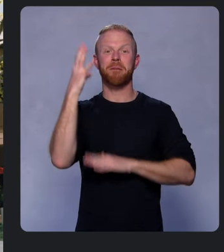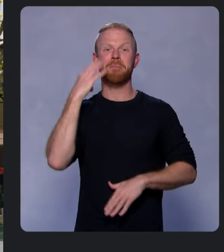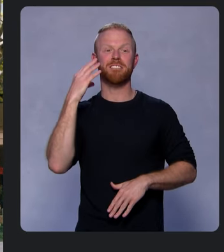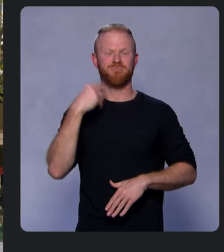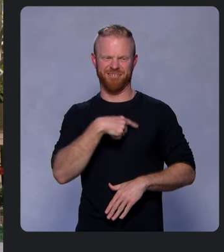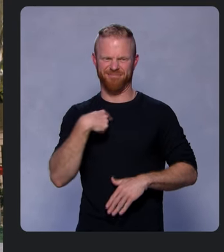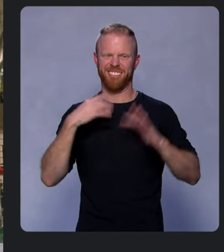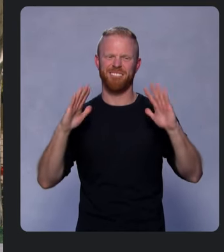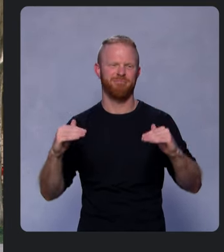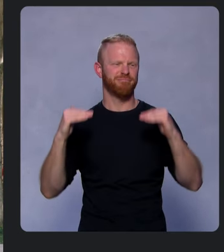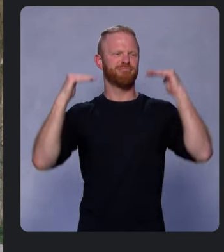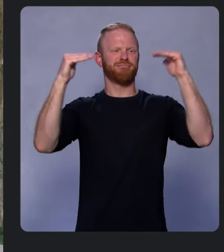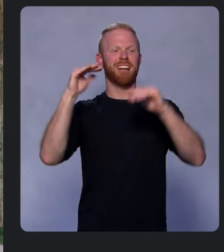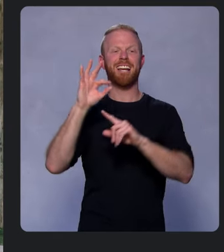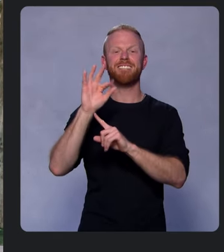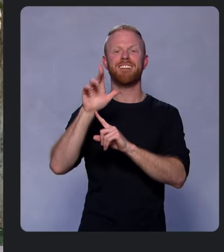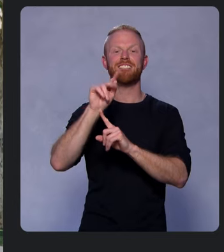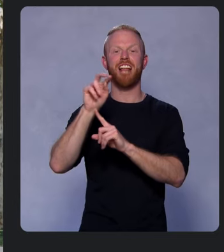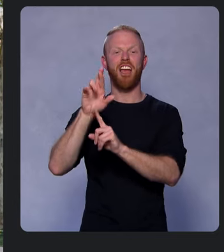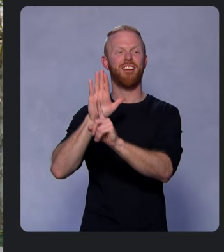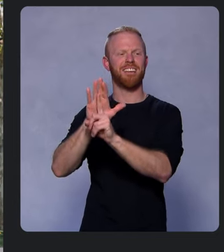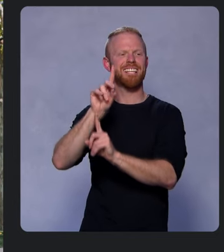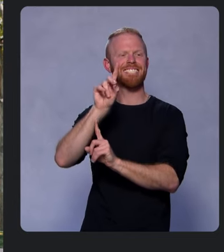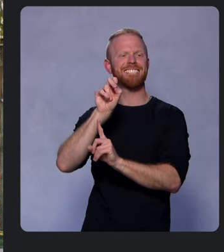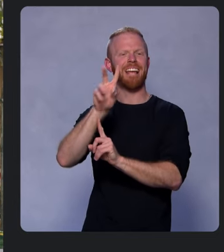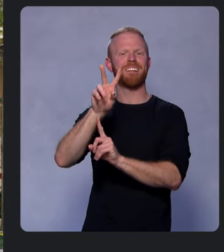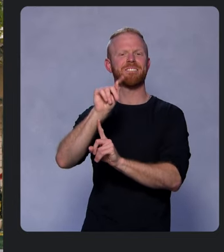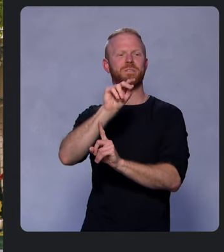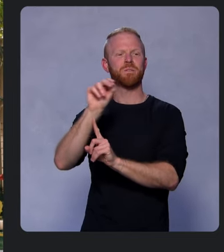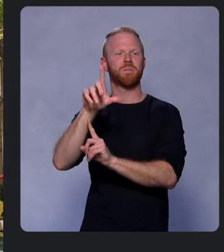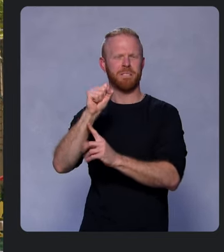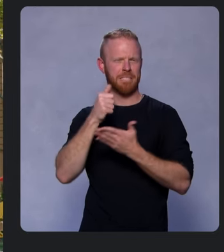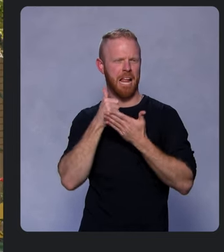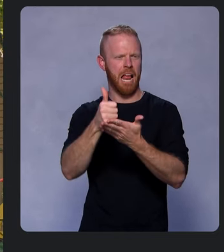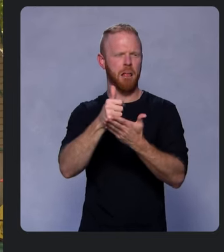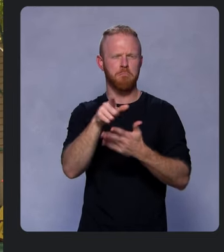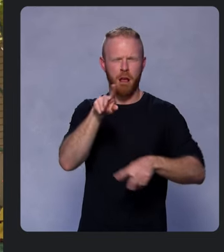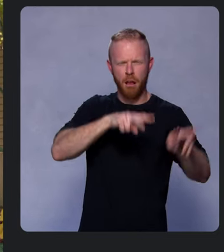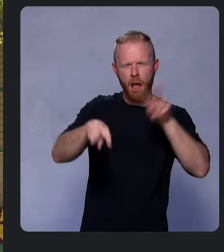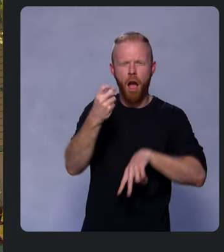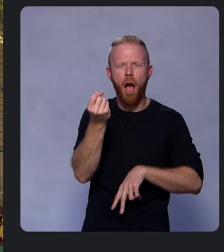we’ve upgraded the Flutter DevTools to help you understand how memory is allocated